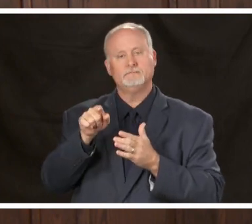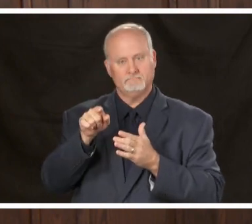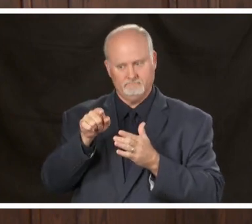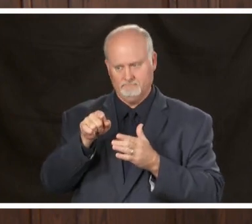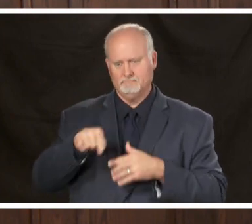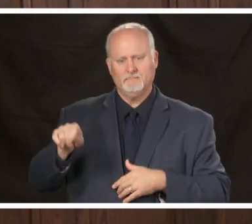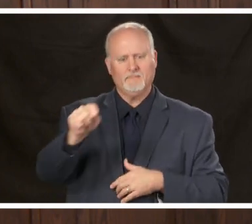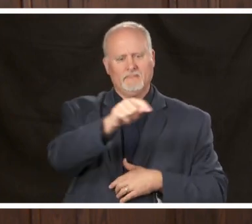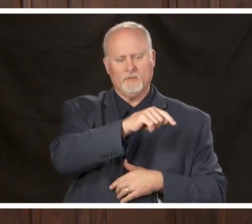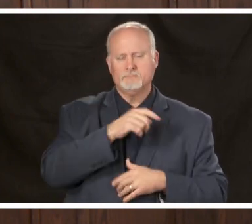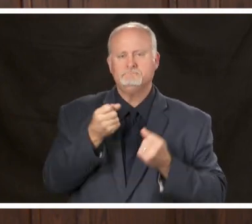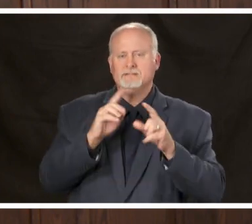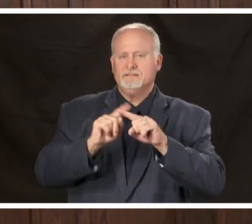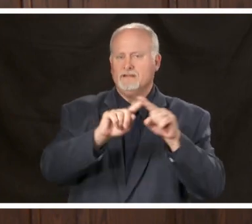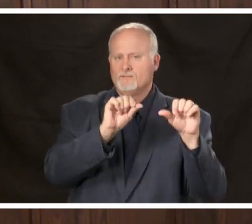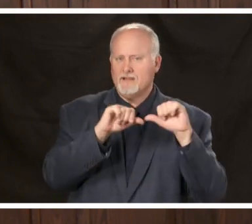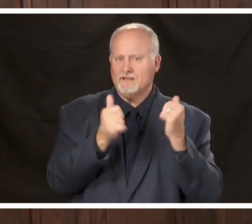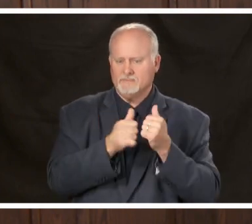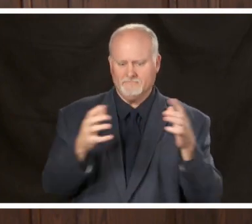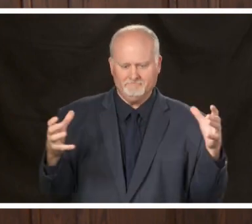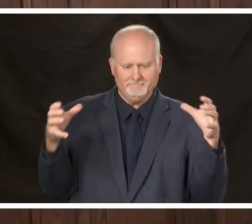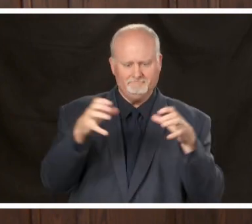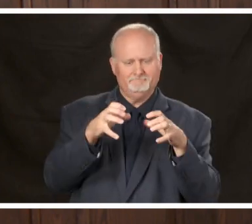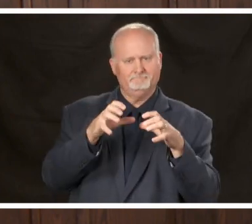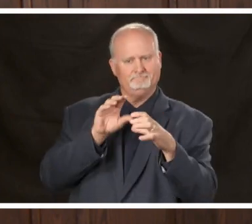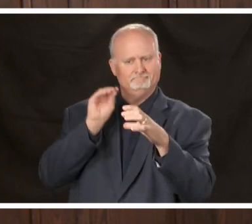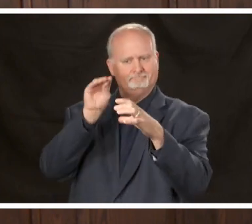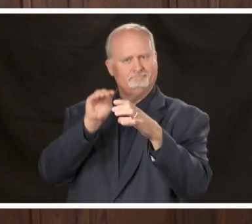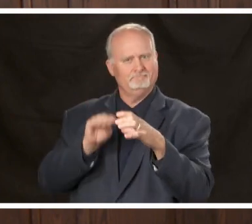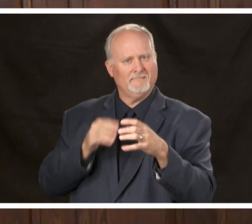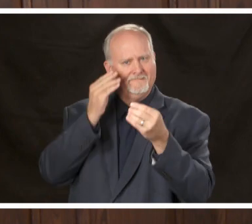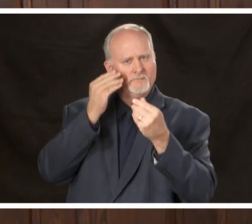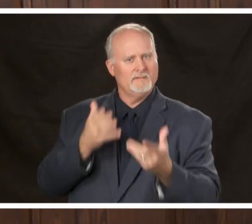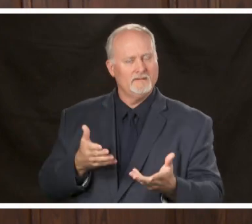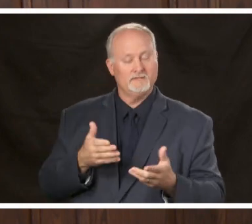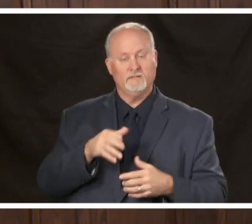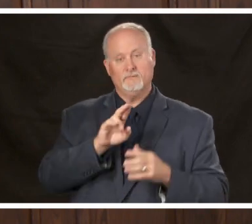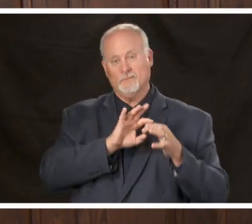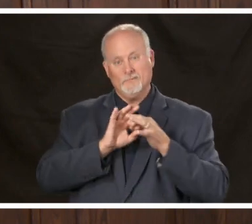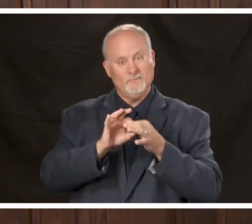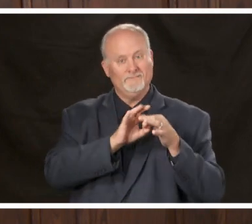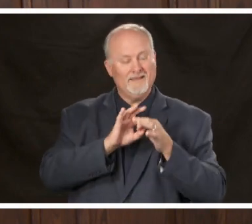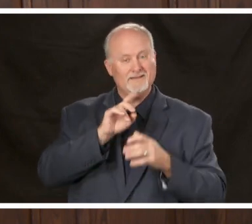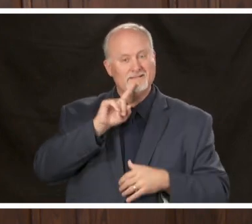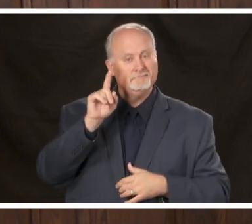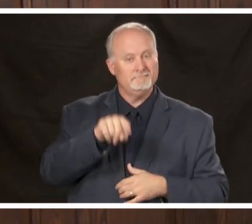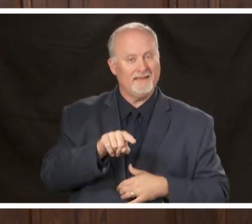across the county the unified command was tasked from the outset with several